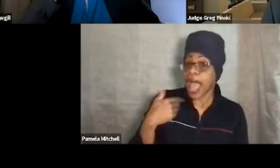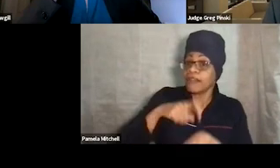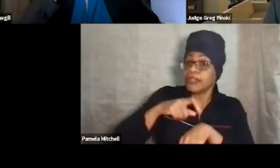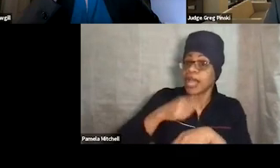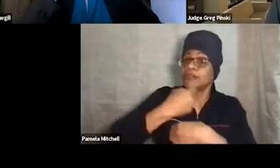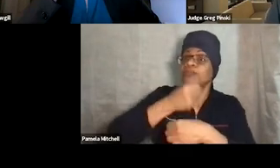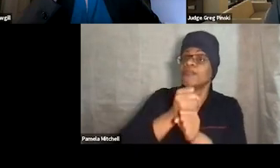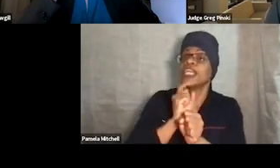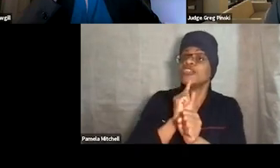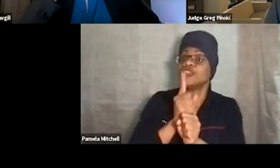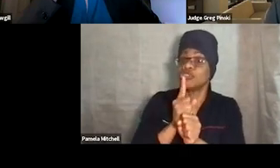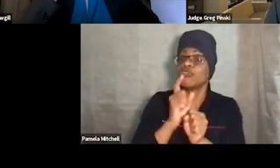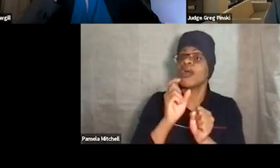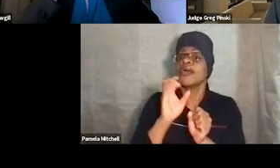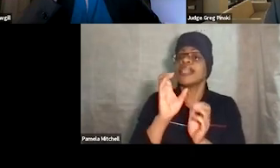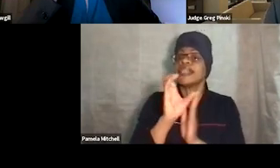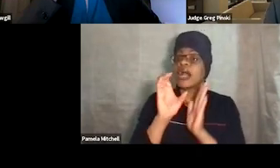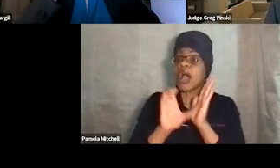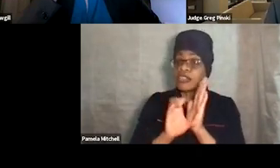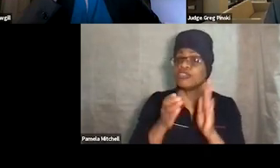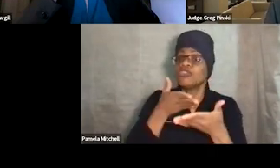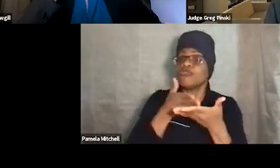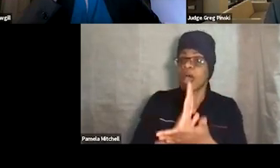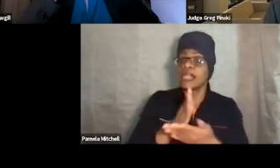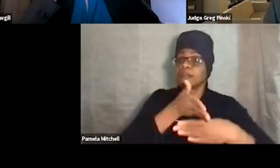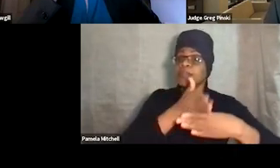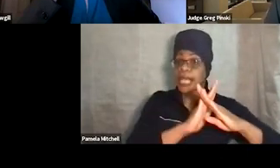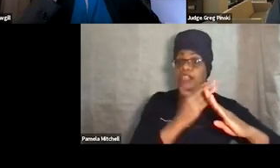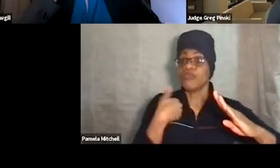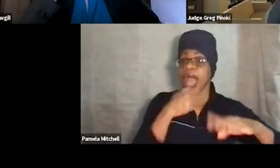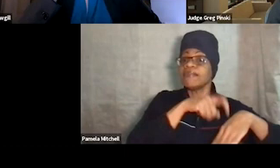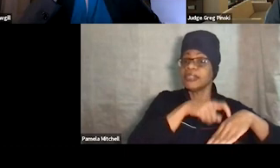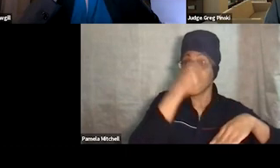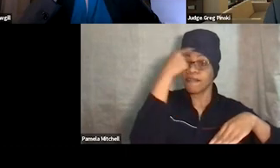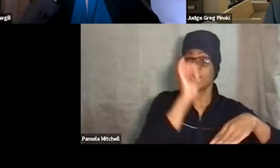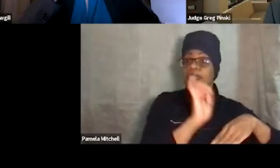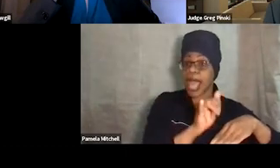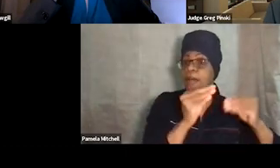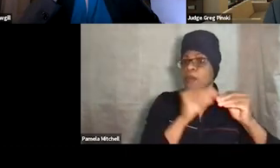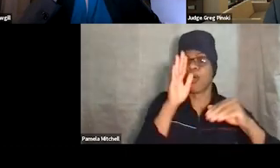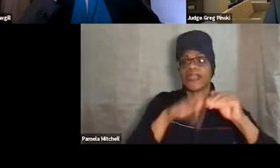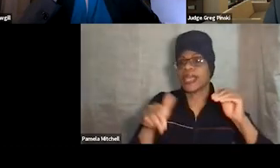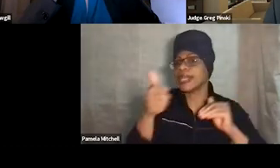that constitutional rights are protected. You have time for that more than anything else. But beyond that,